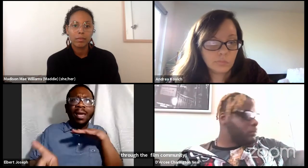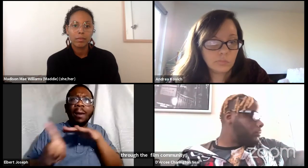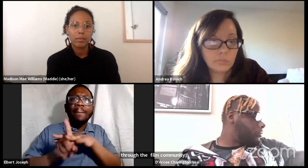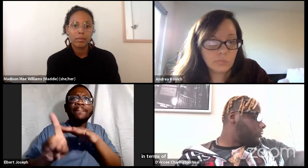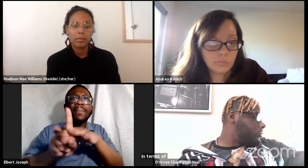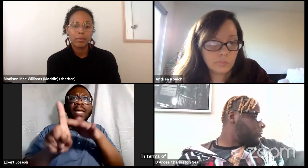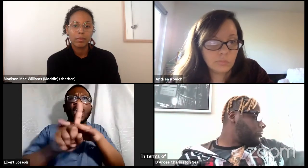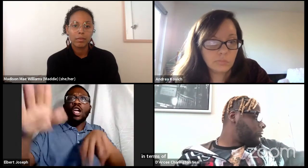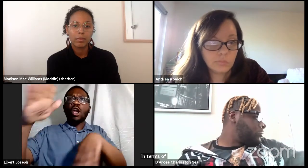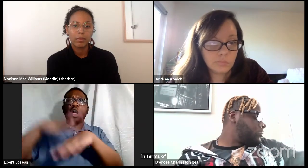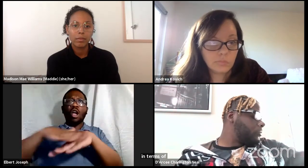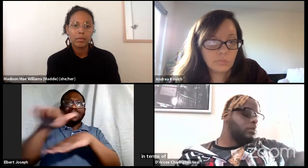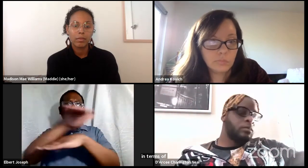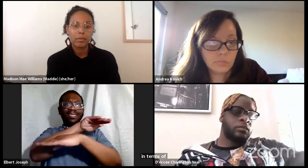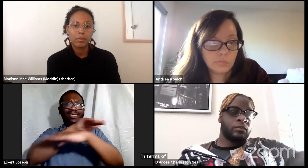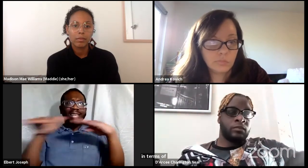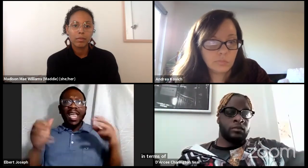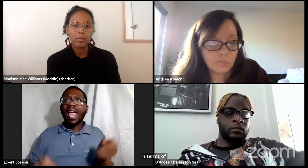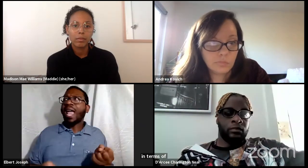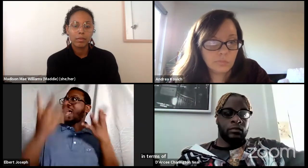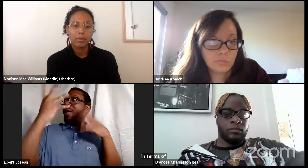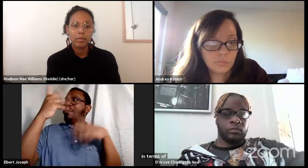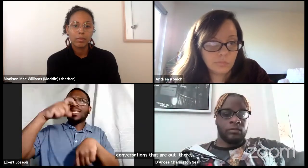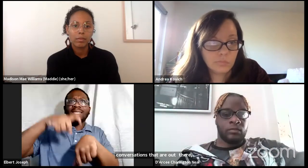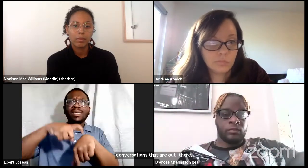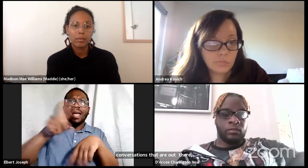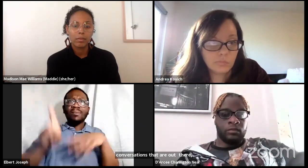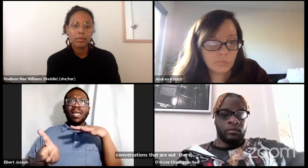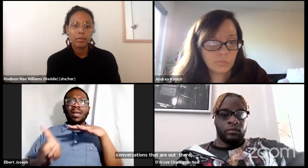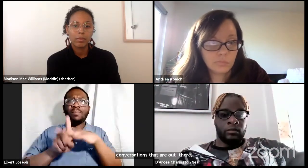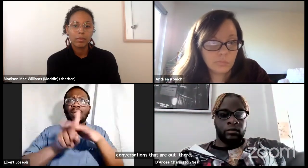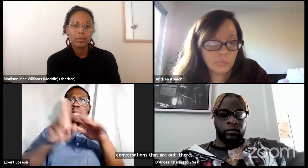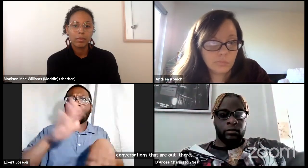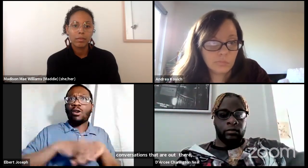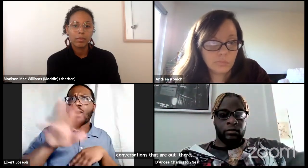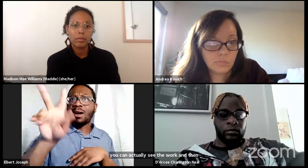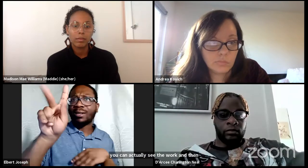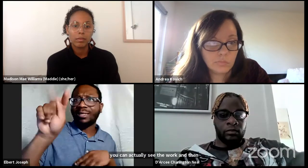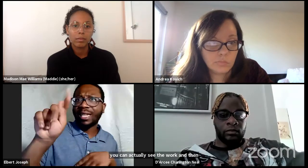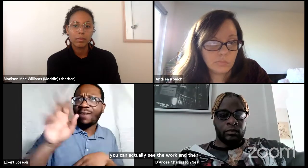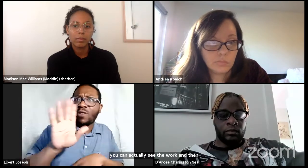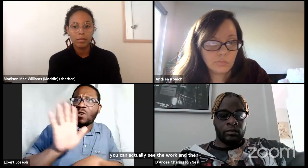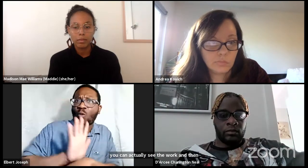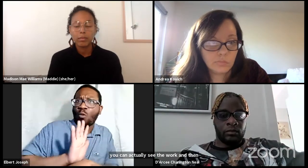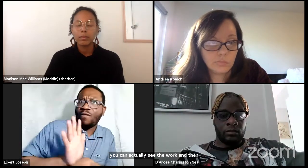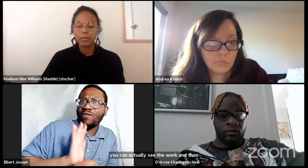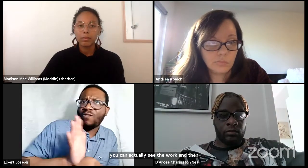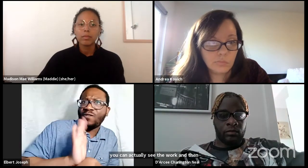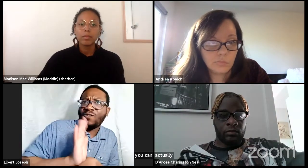and then you can actually count. Well, how many times have you seen, you know BIPOC individuals with disabilities on TV?